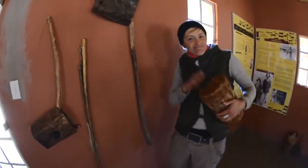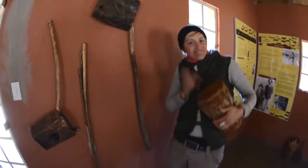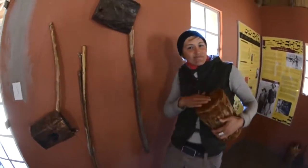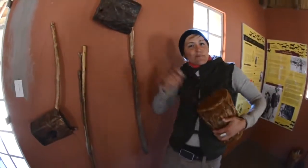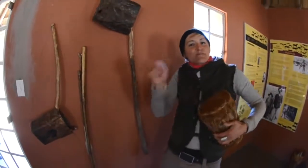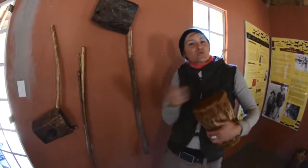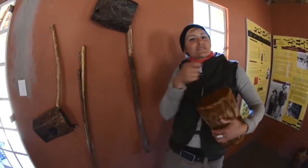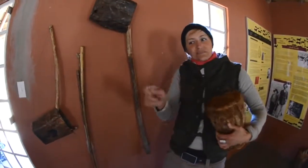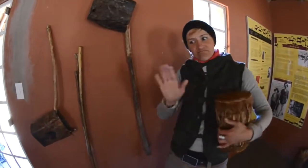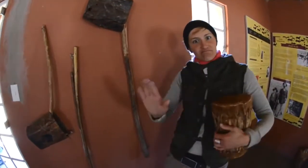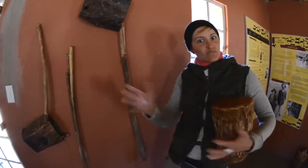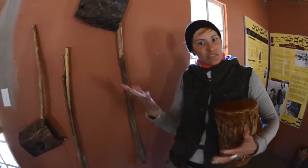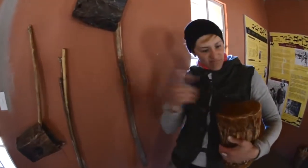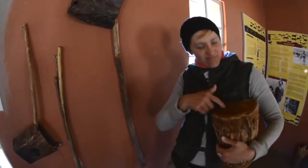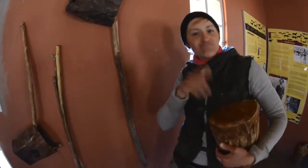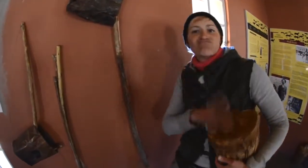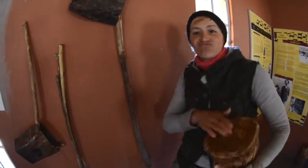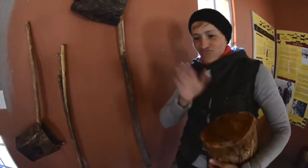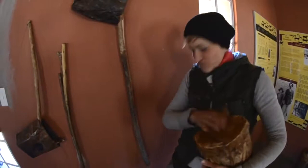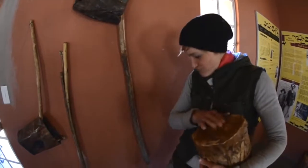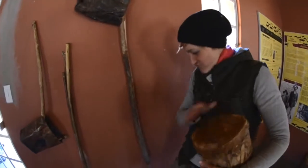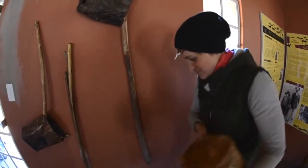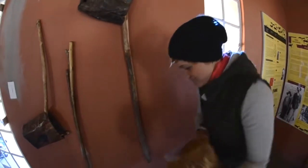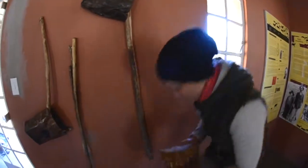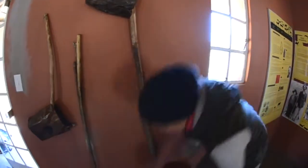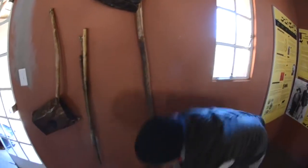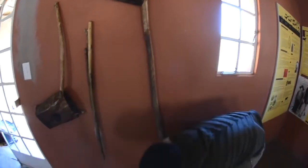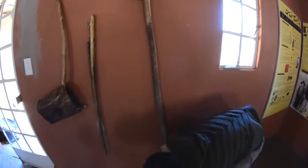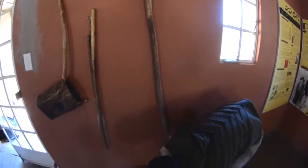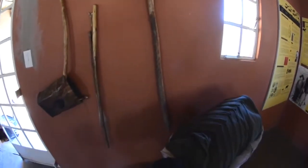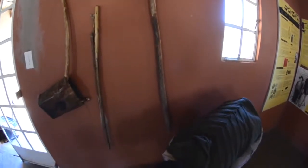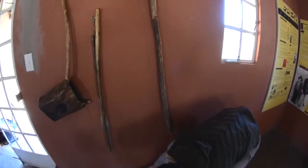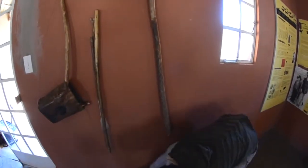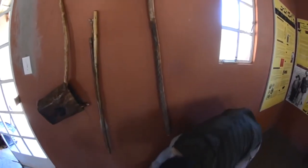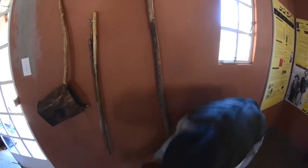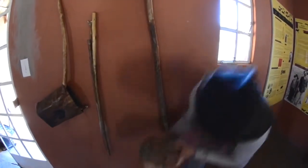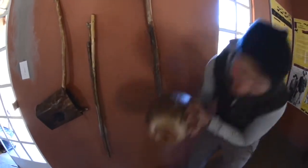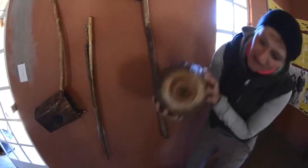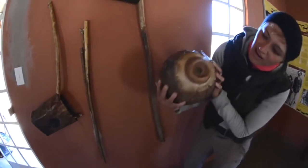This is a drum, part of the Basotho’s culture to create music.